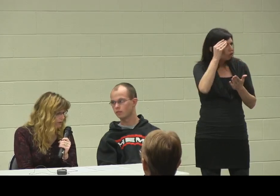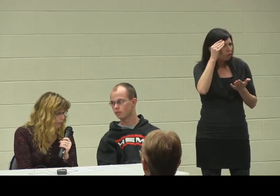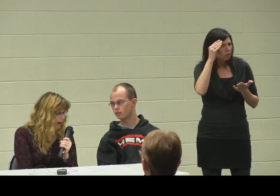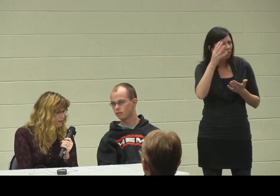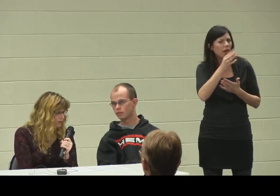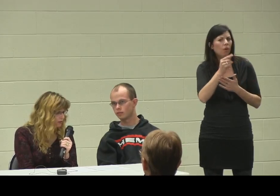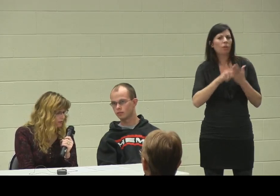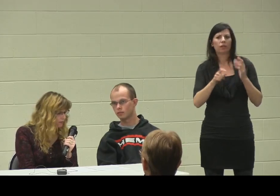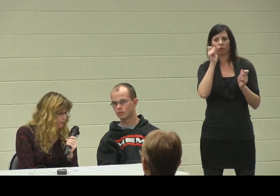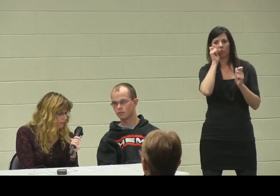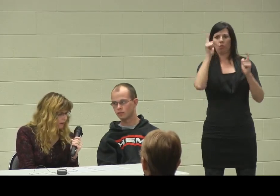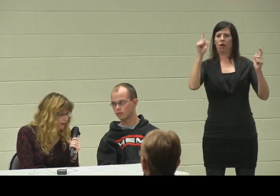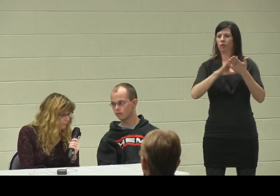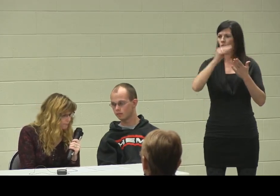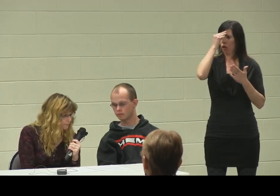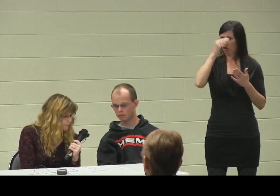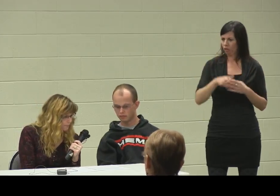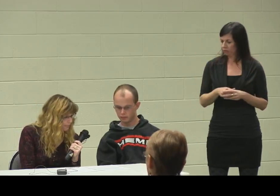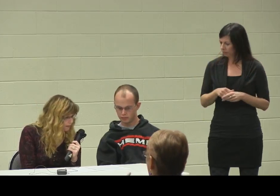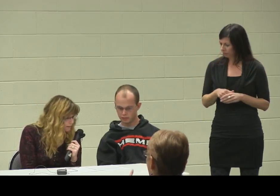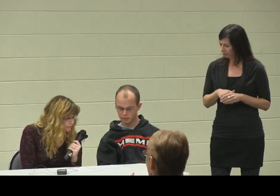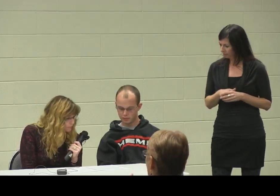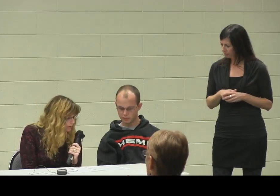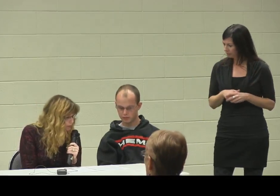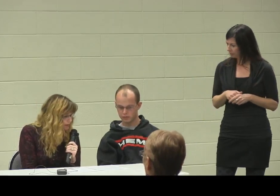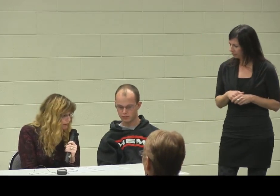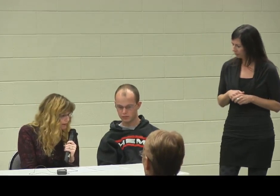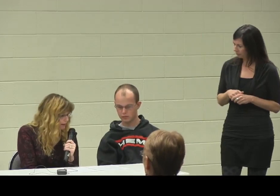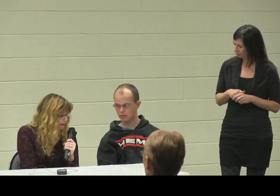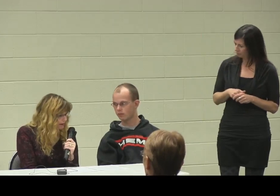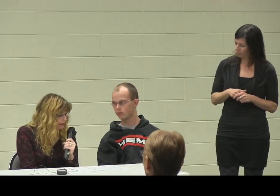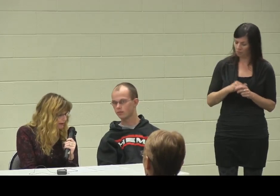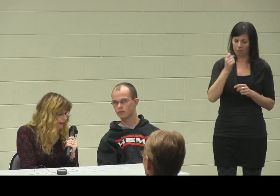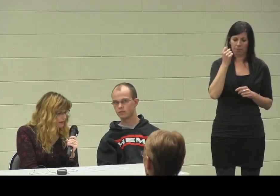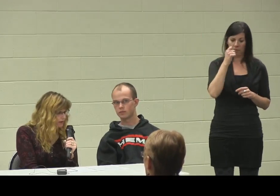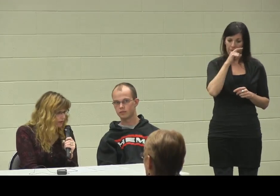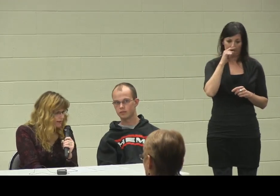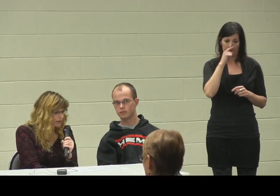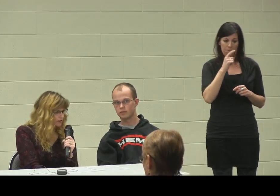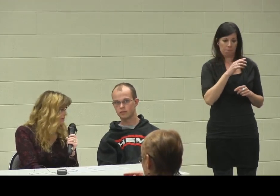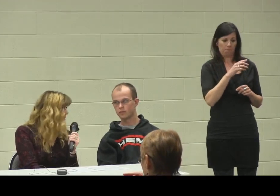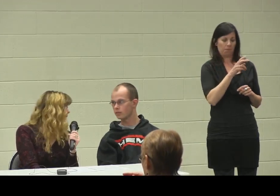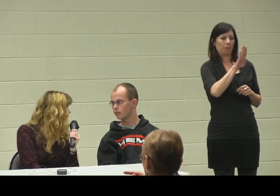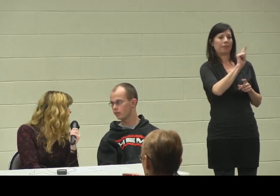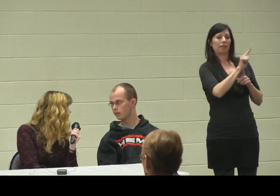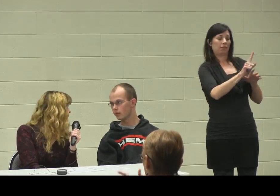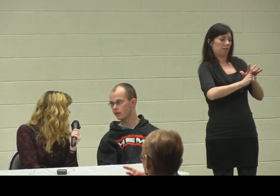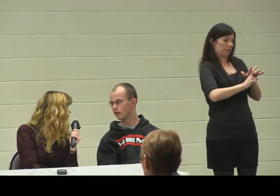surprised to learn between the time that he exited transitions until now?"